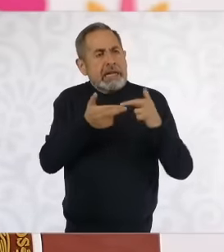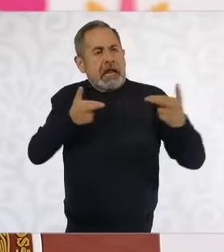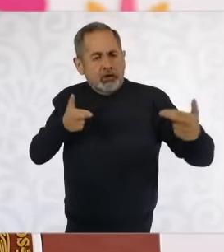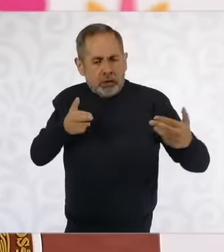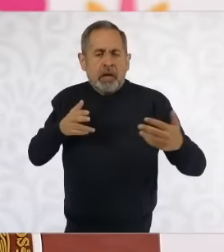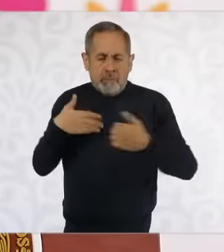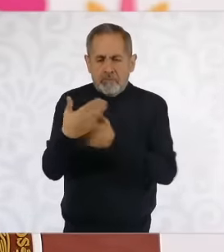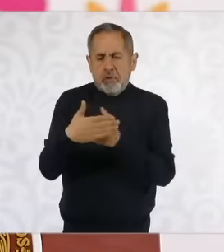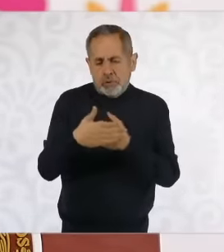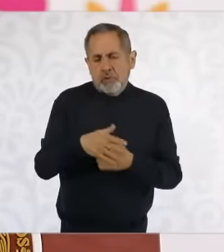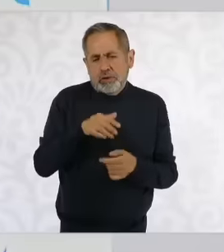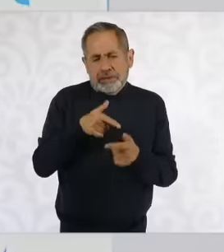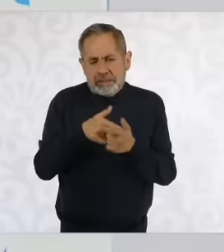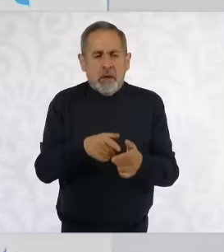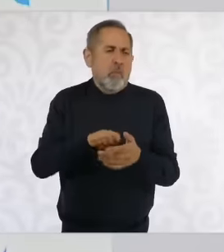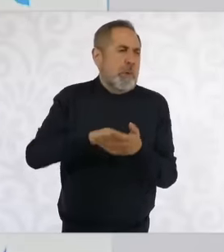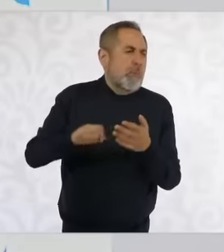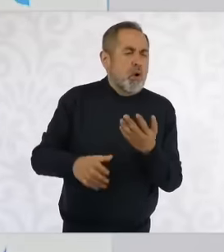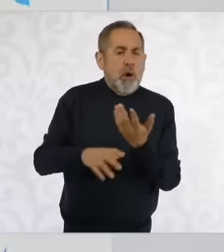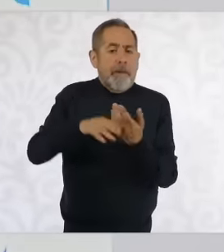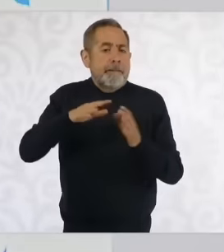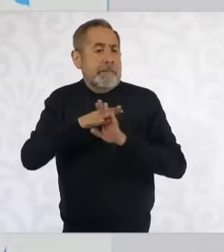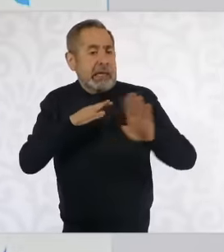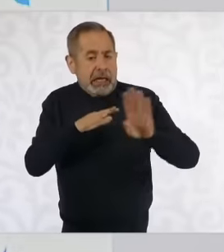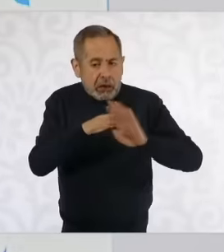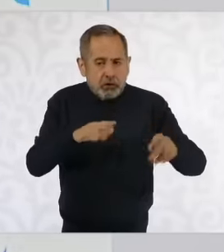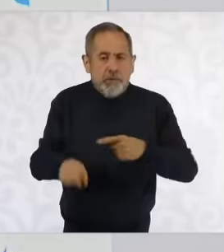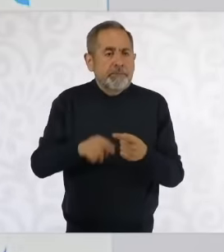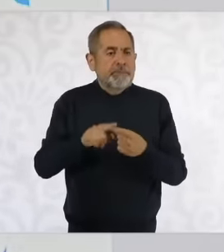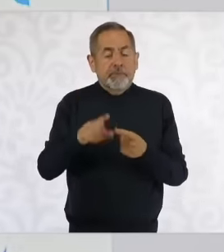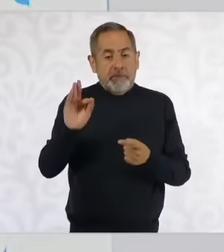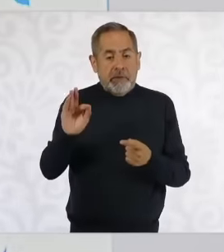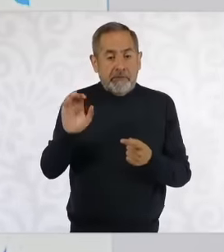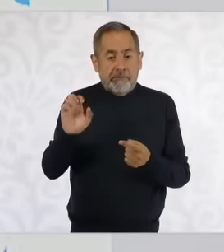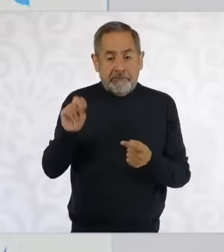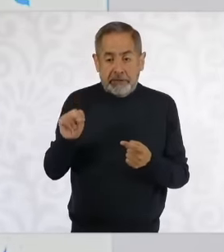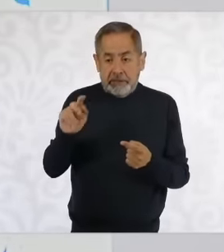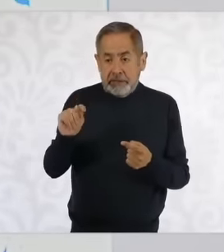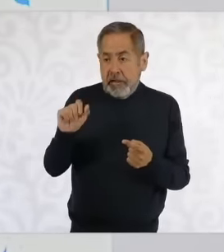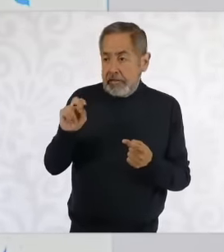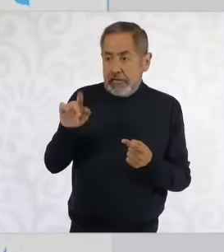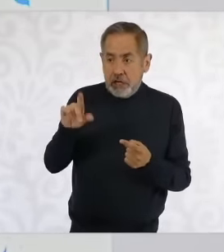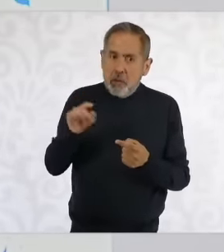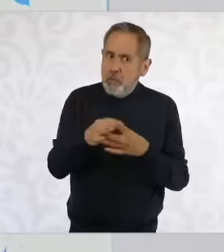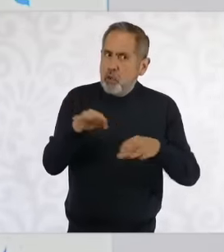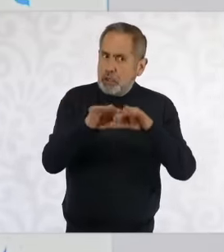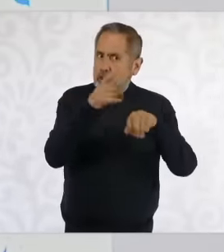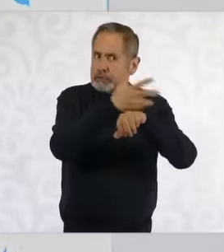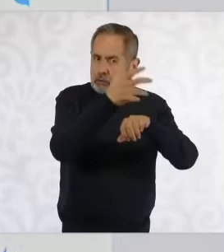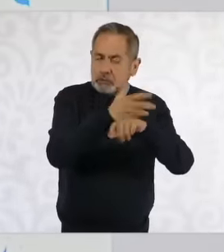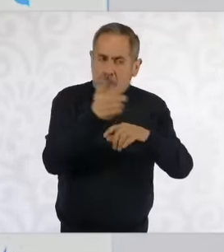the issues of migration the issue of fentanyl which is an important issue for the United States for uh